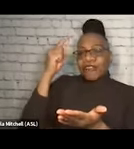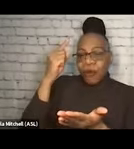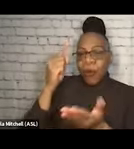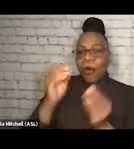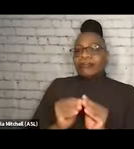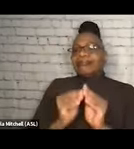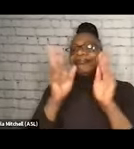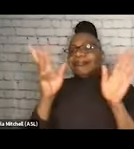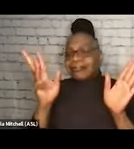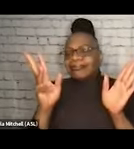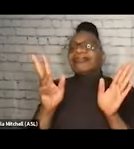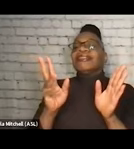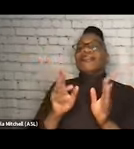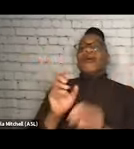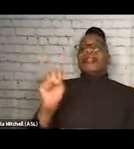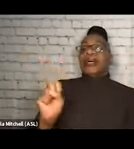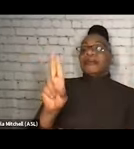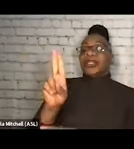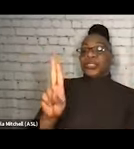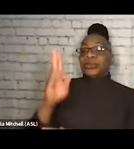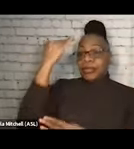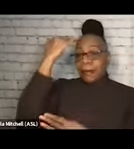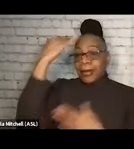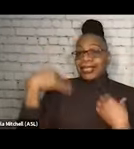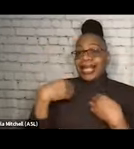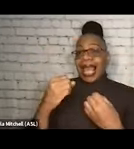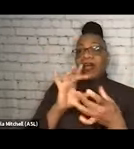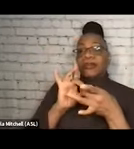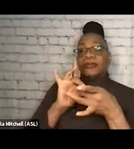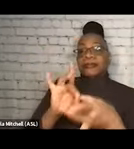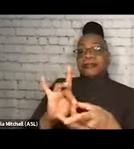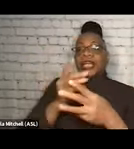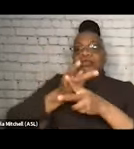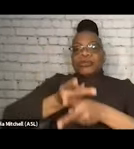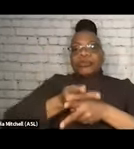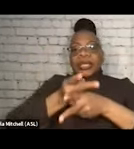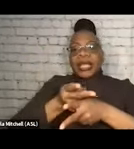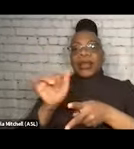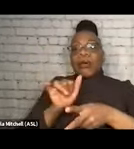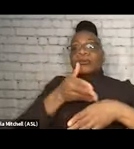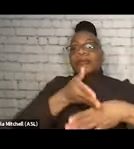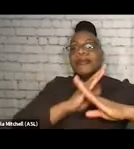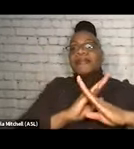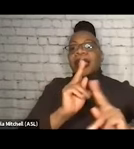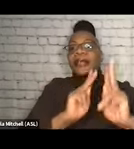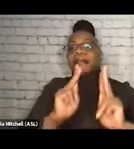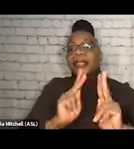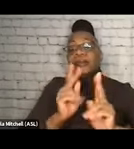substance use and mental health systems of care. And it also prevents people from getting the care that they need,